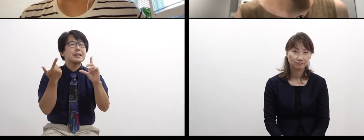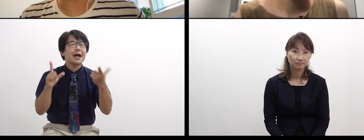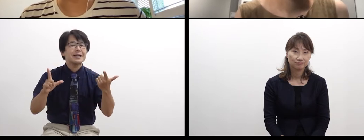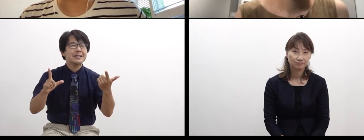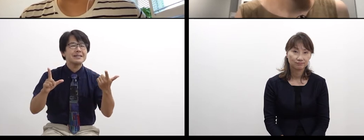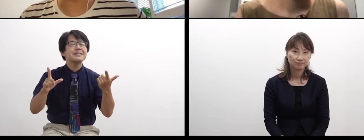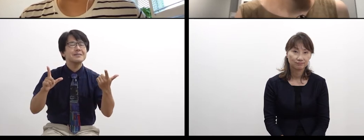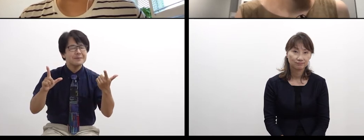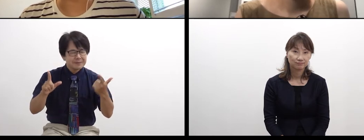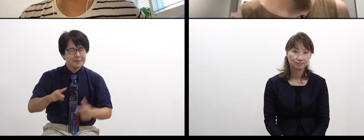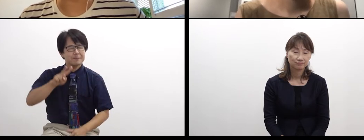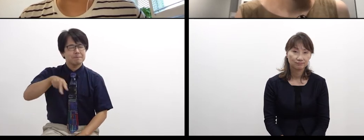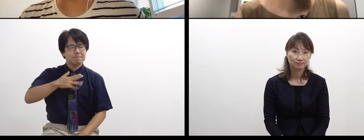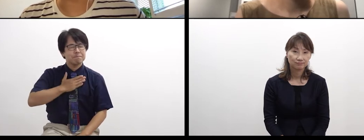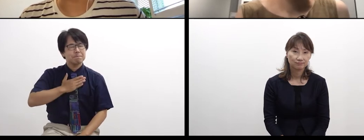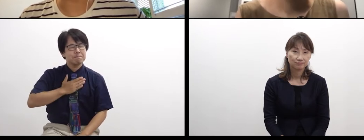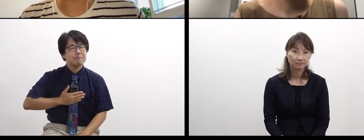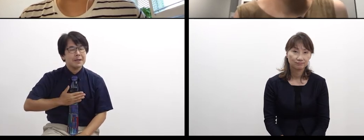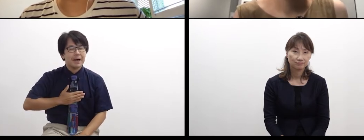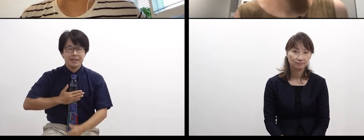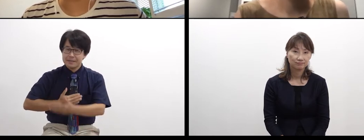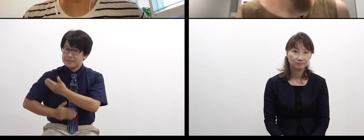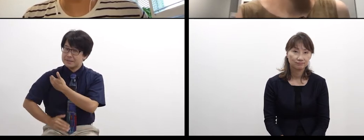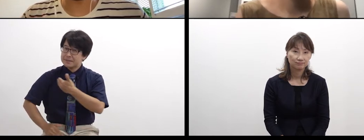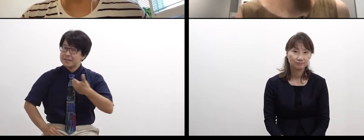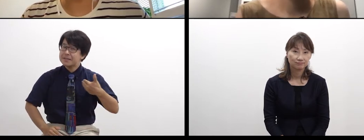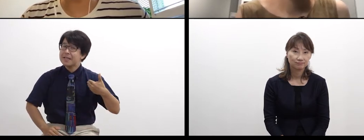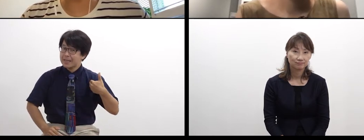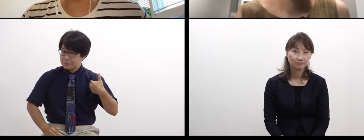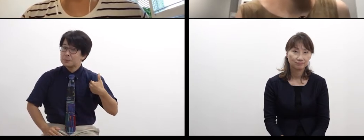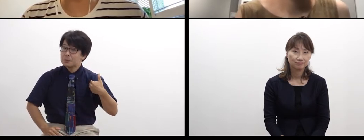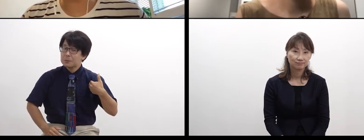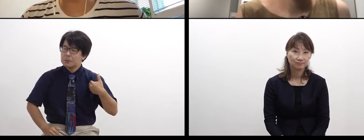to capture the world.